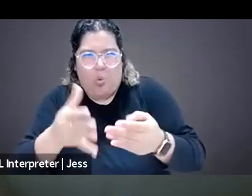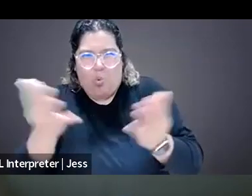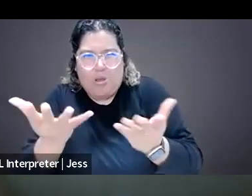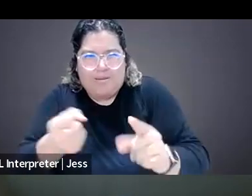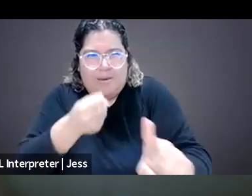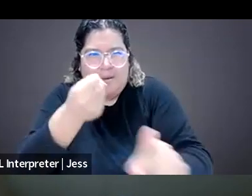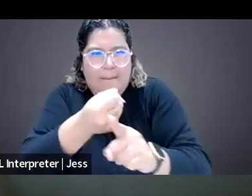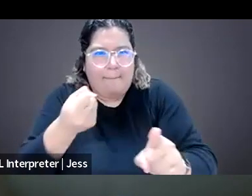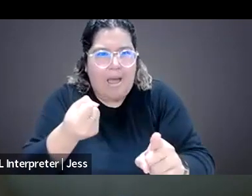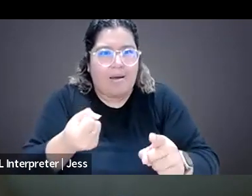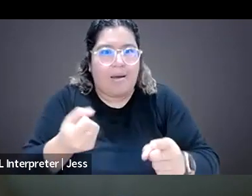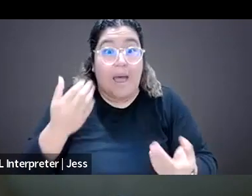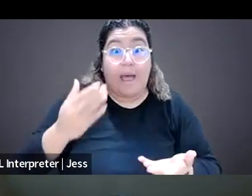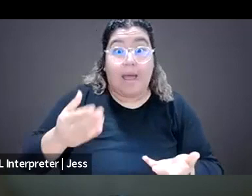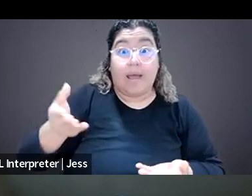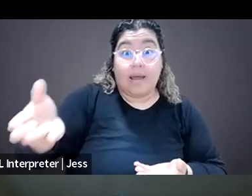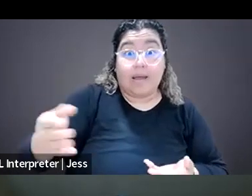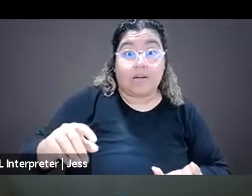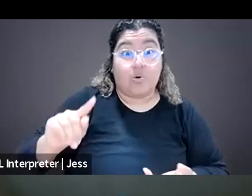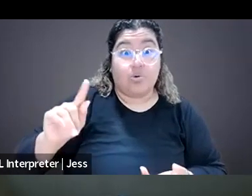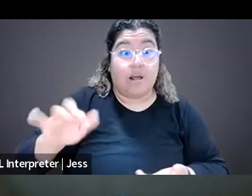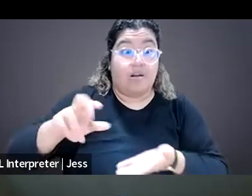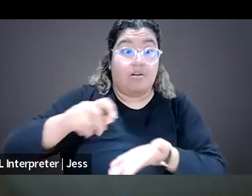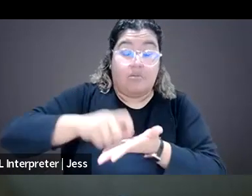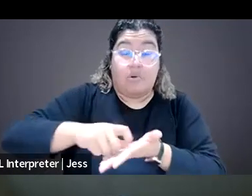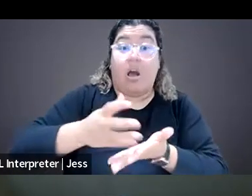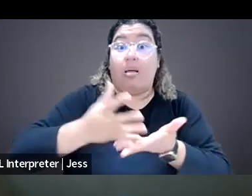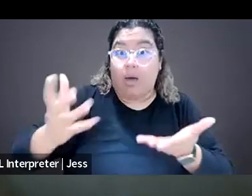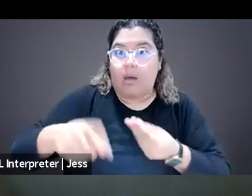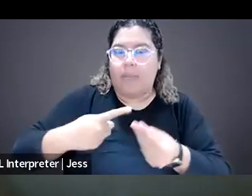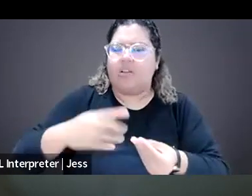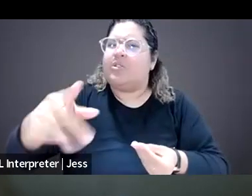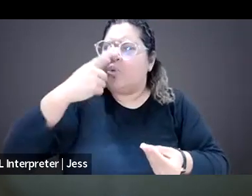So just start, like, start us off by laying out the landscape of what you found about how gender-based harassment